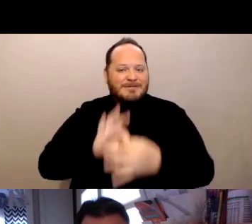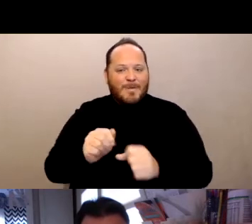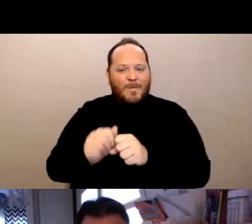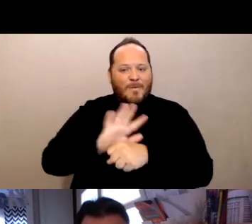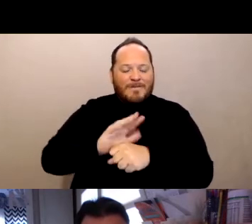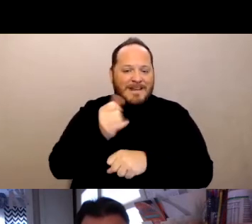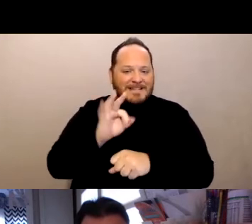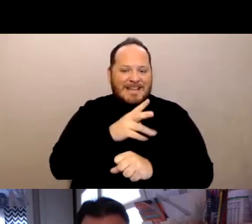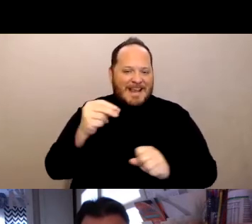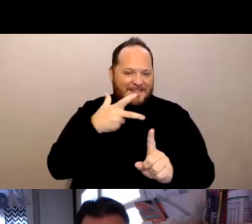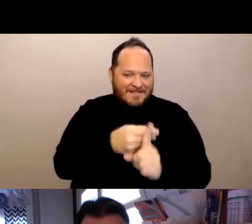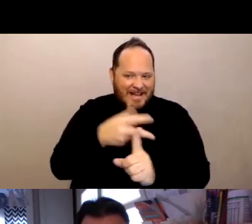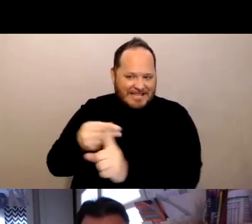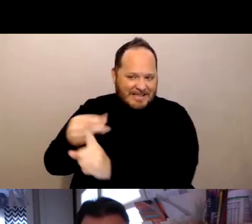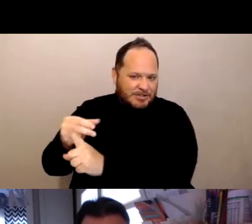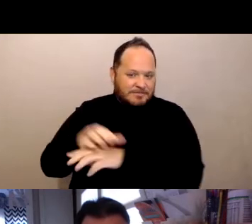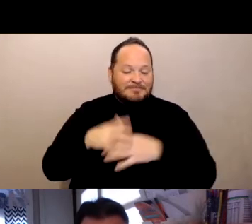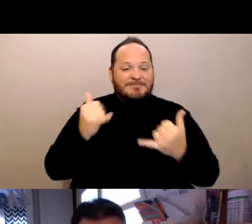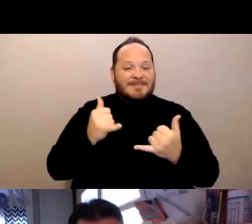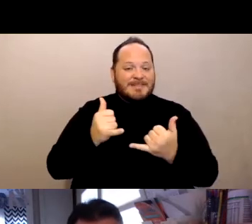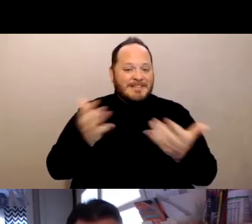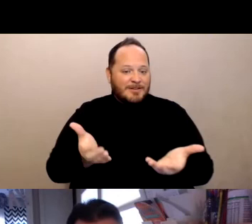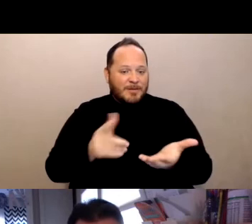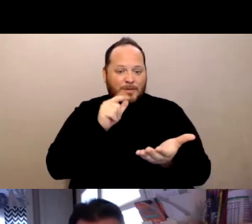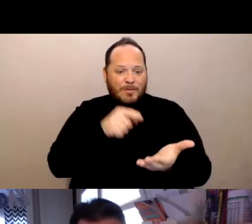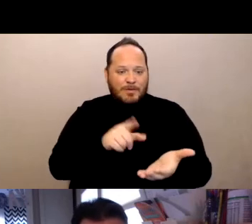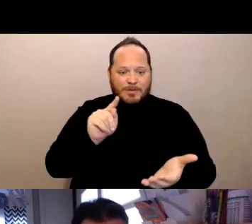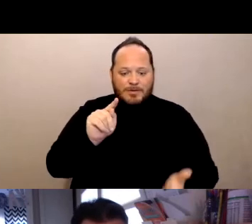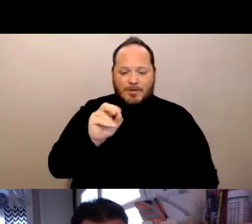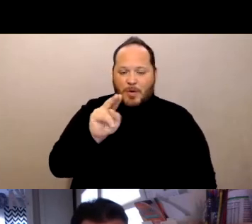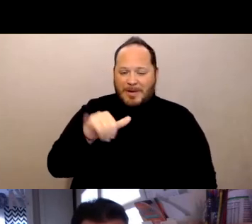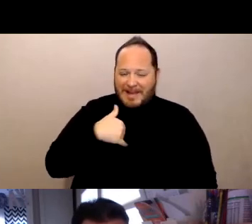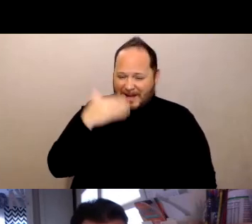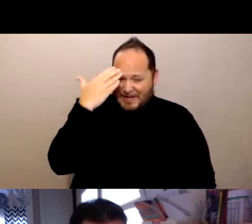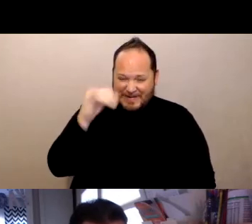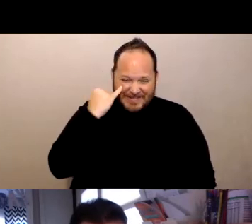Today we have with us Tony and I don't know if I'm going to say your name correctly, Tony.